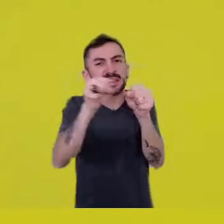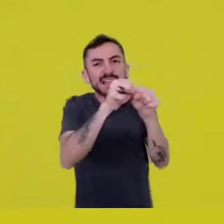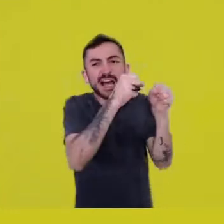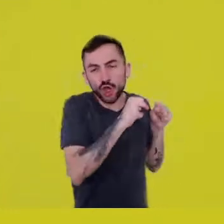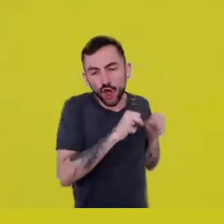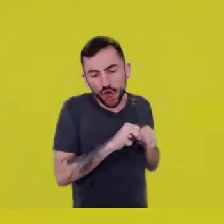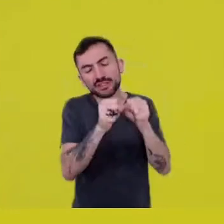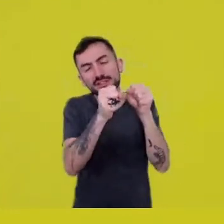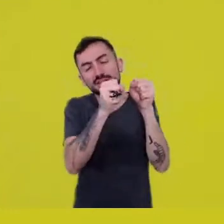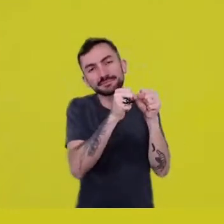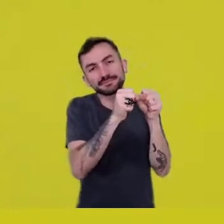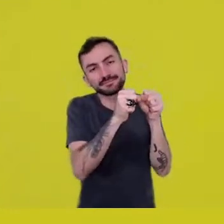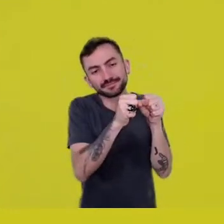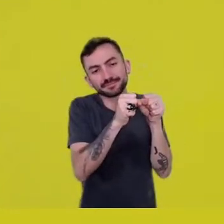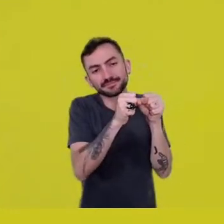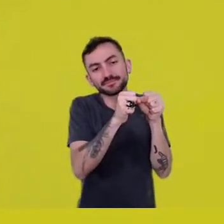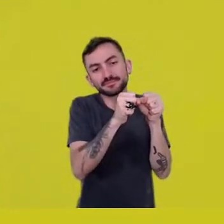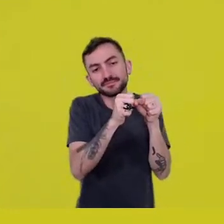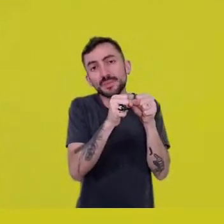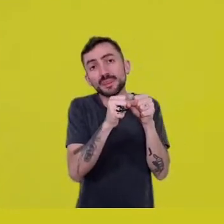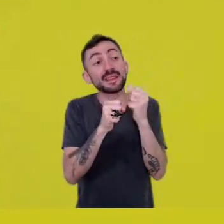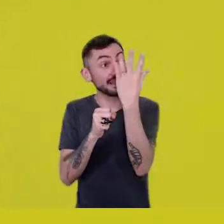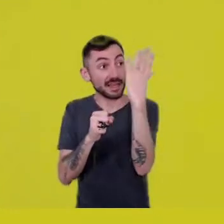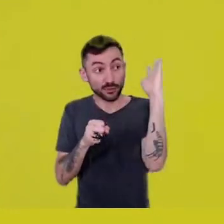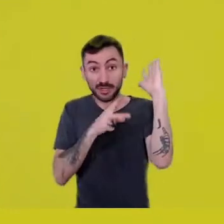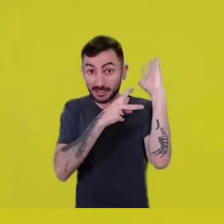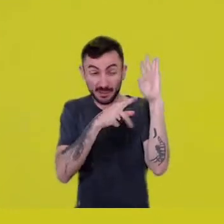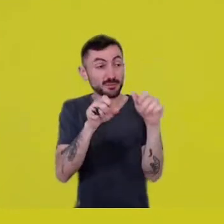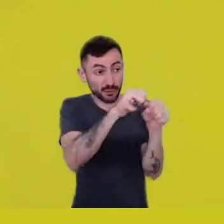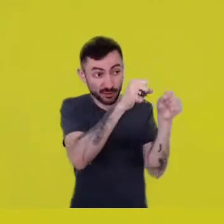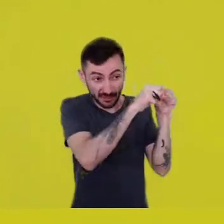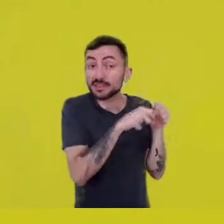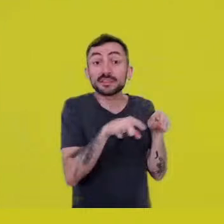to what could be nature and to culture.